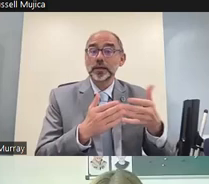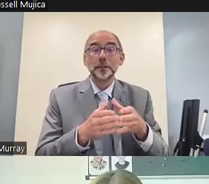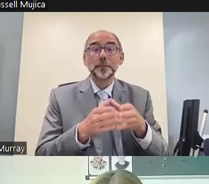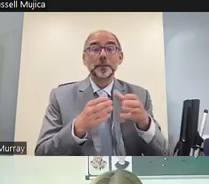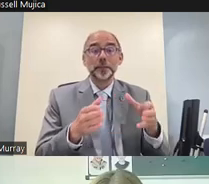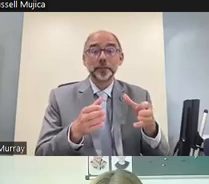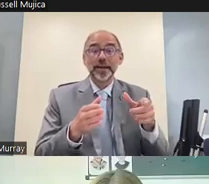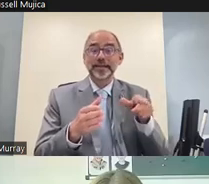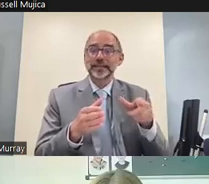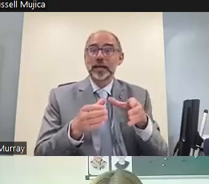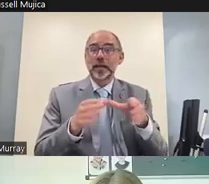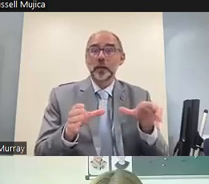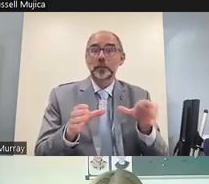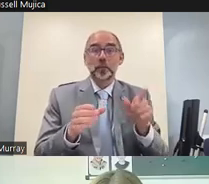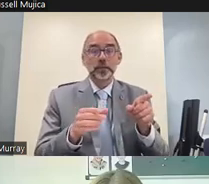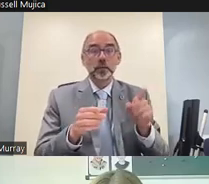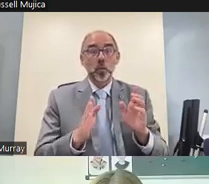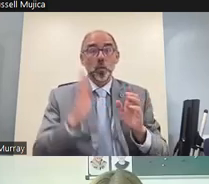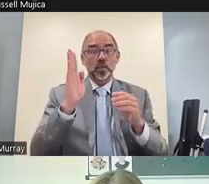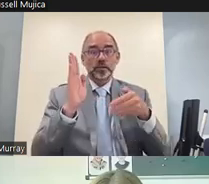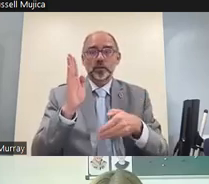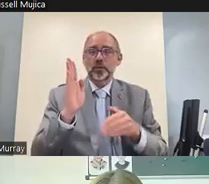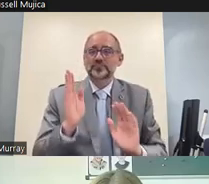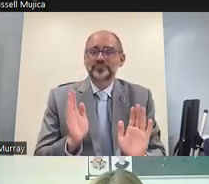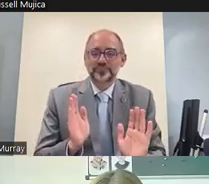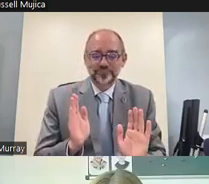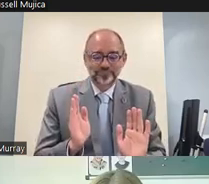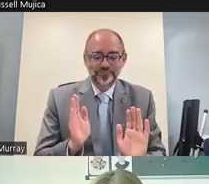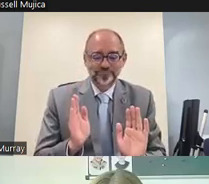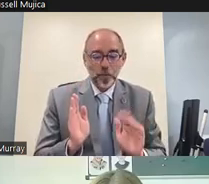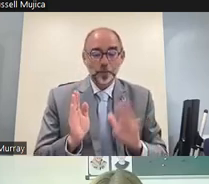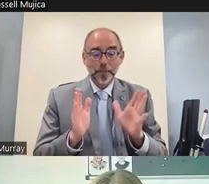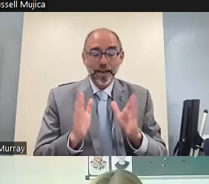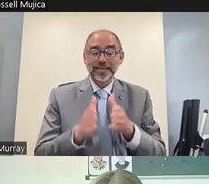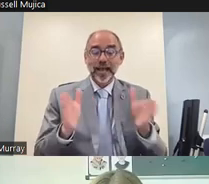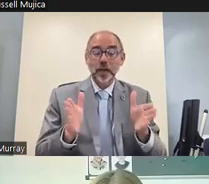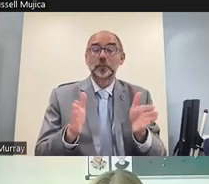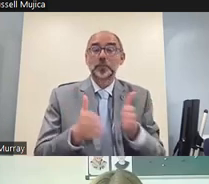global south gap although inequity inequitable access to technology is a major issue as has been